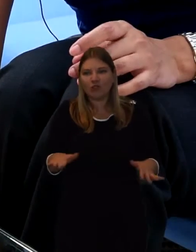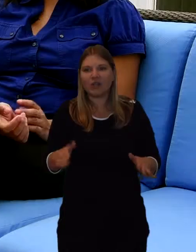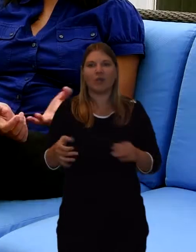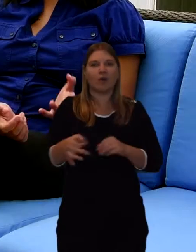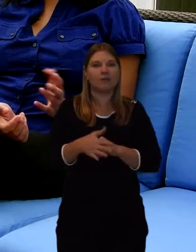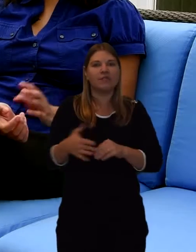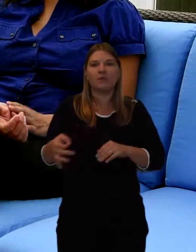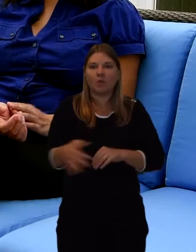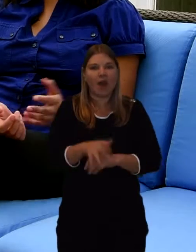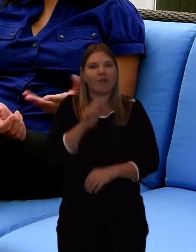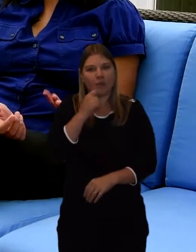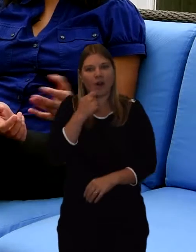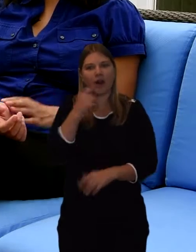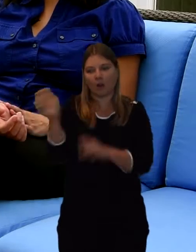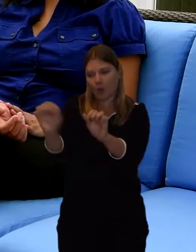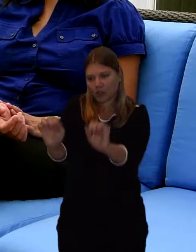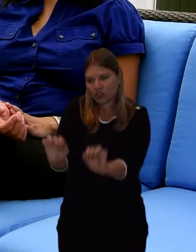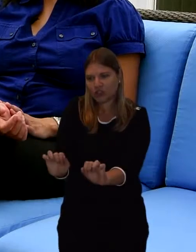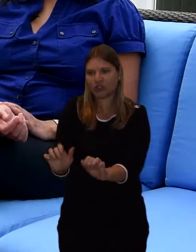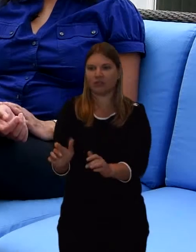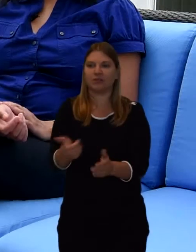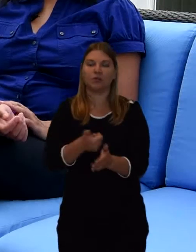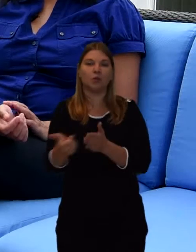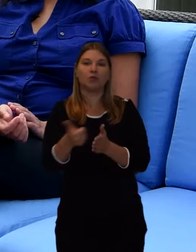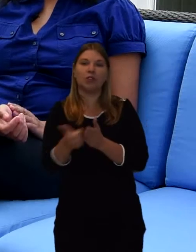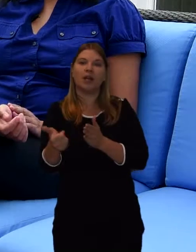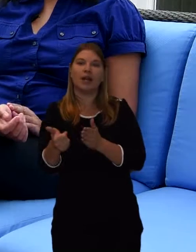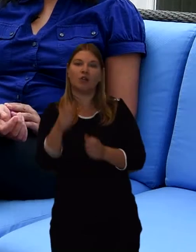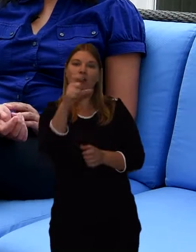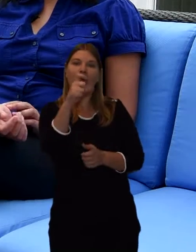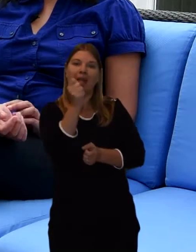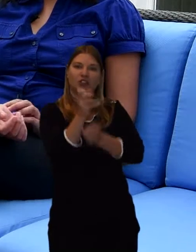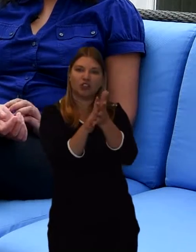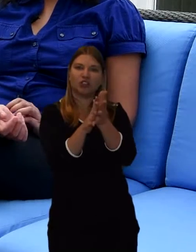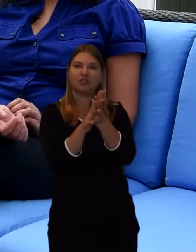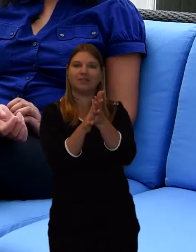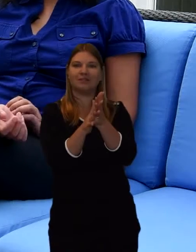The children, maybe husband, wife. Hindus would tend to be cremated.